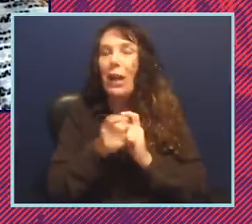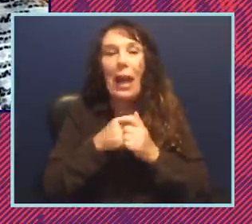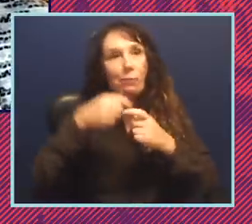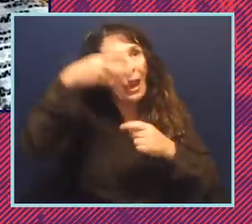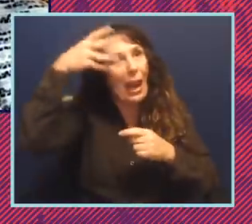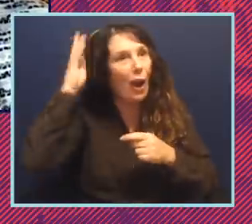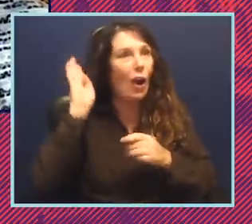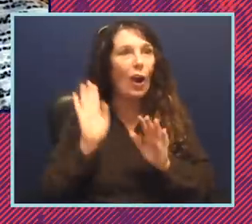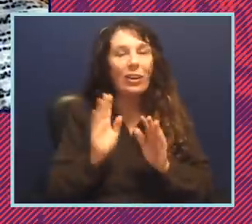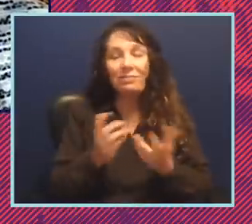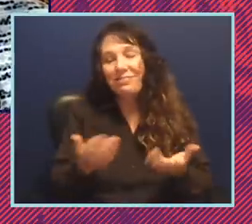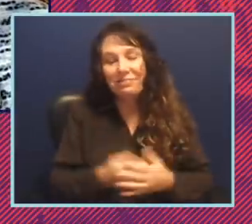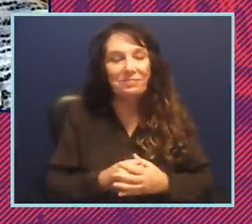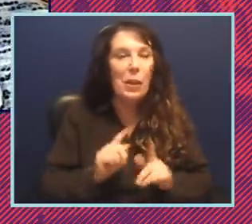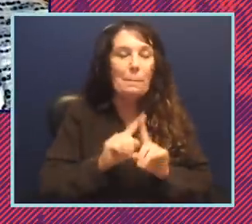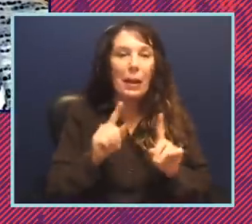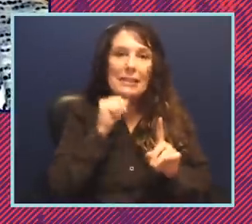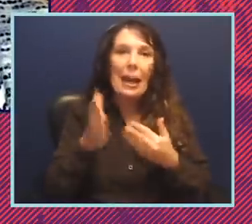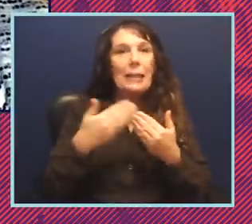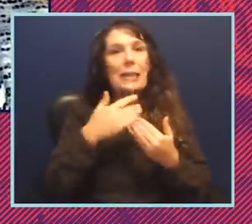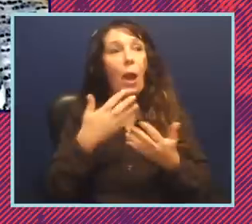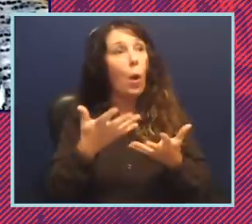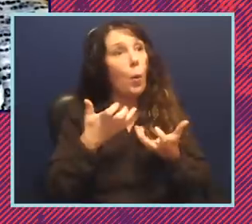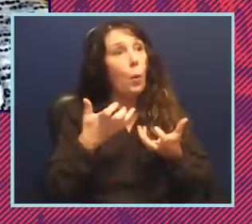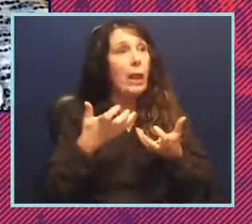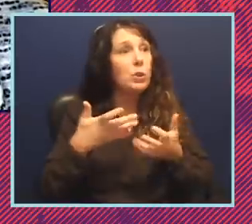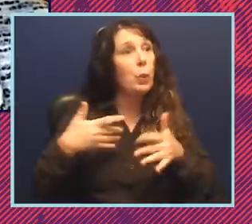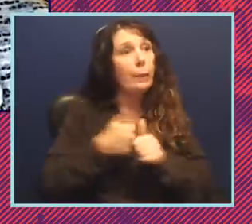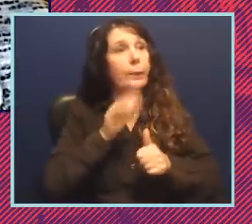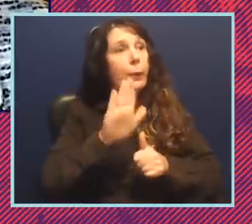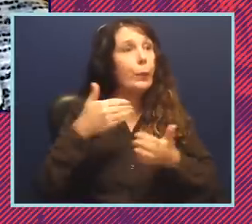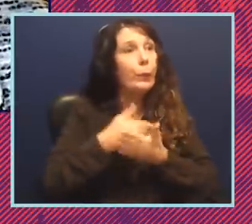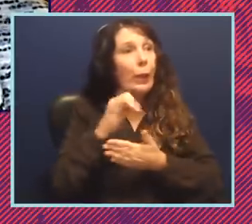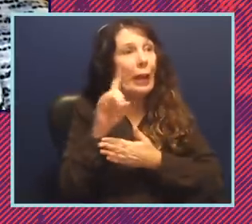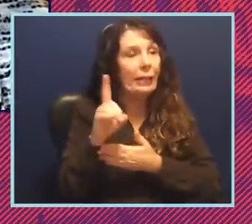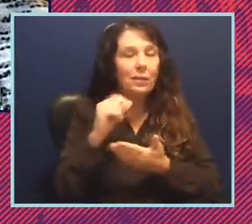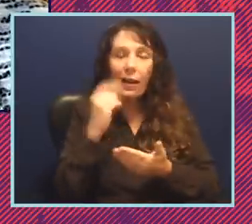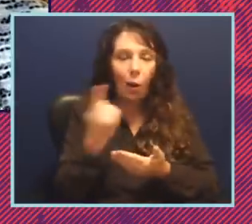now so it's just not it's not so easy to just say you want to update it um photo requirement andrea